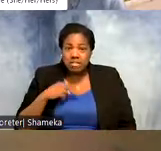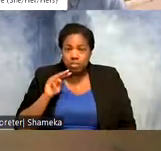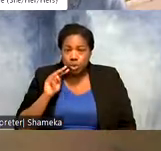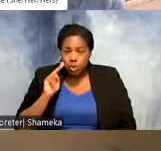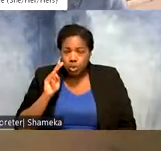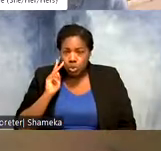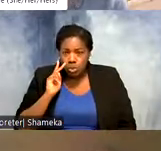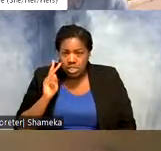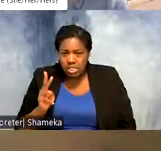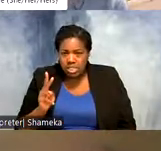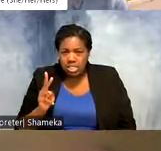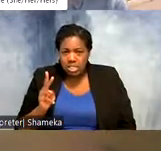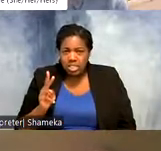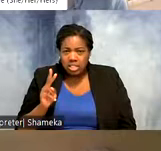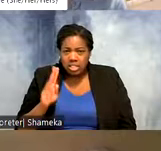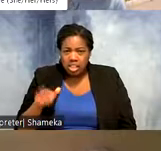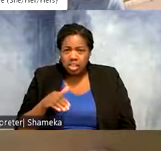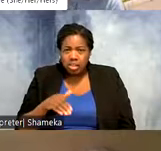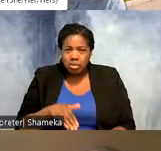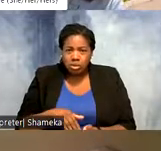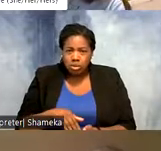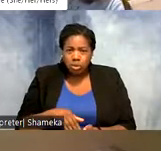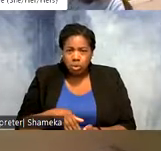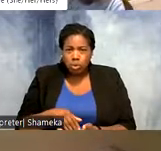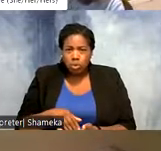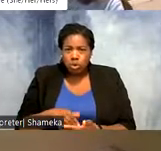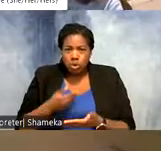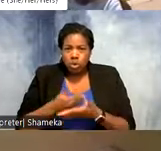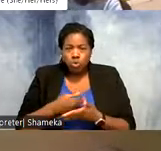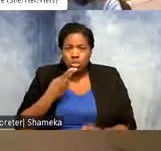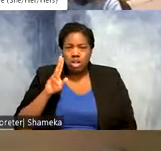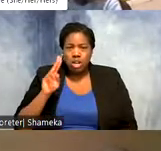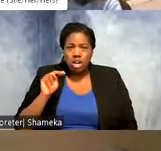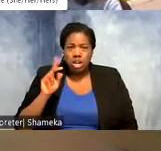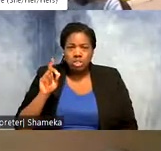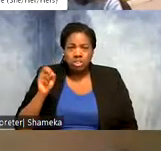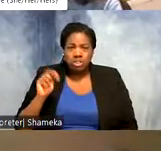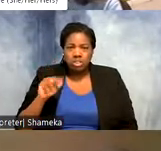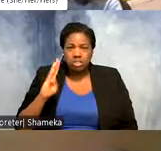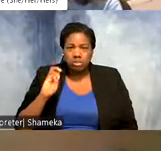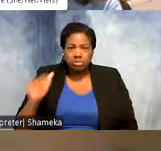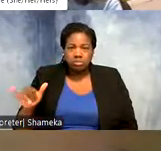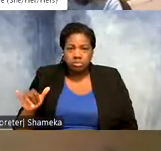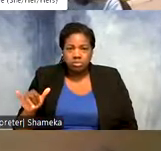to kind of the mid continent and over to the Hudson Bay that is uh up in Canada